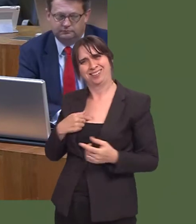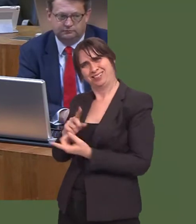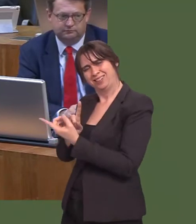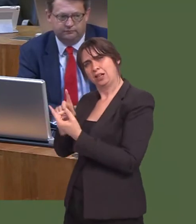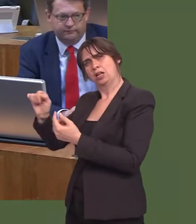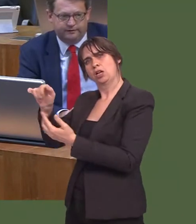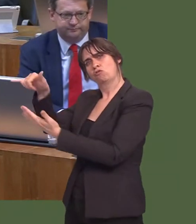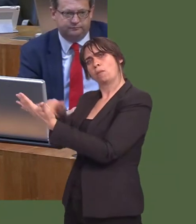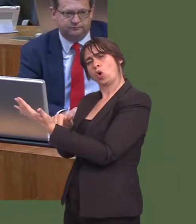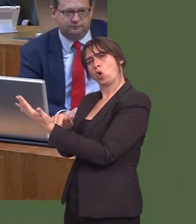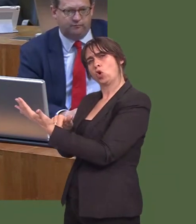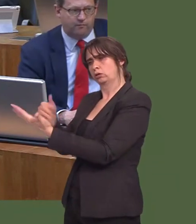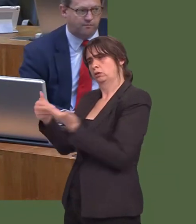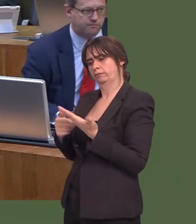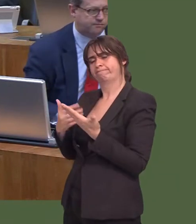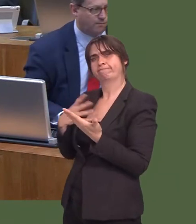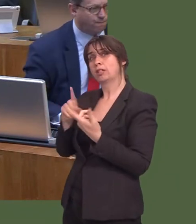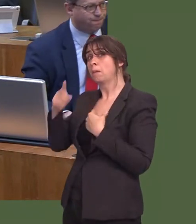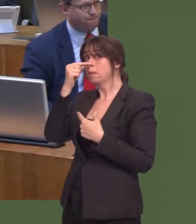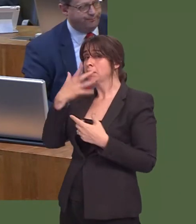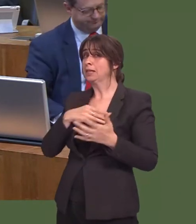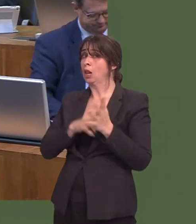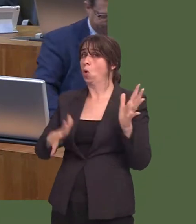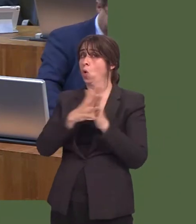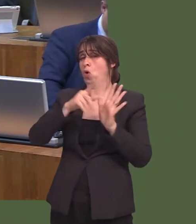It may need legislation to make sure that the situation is clear.